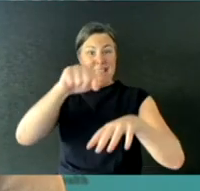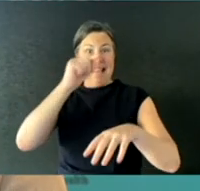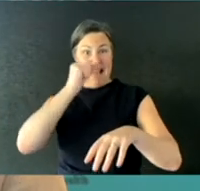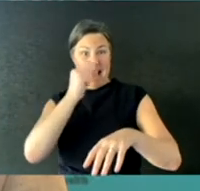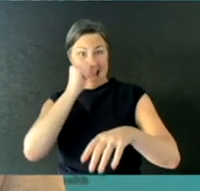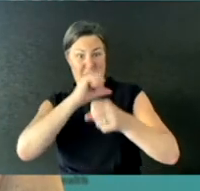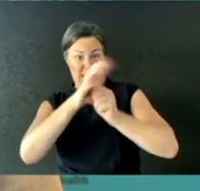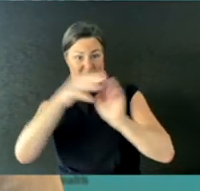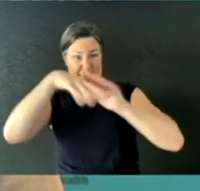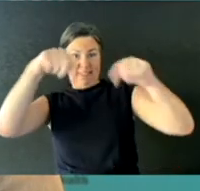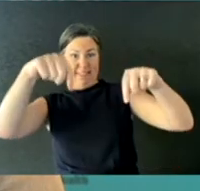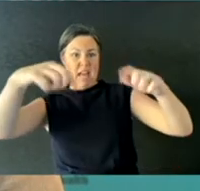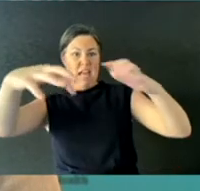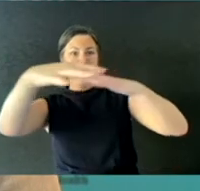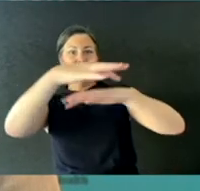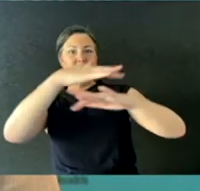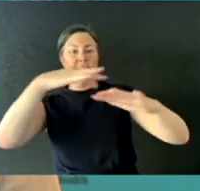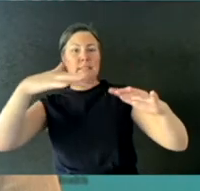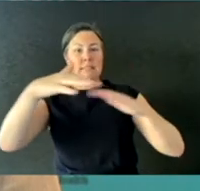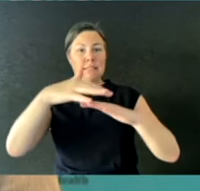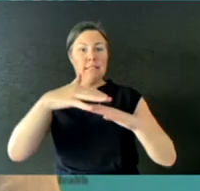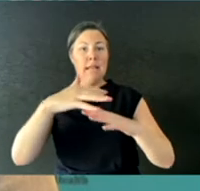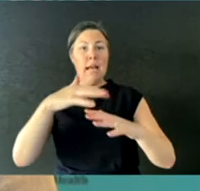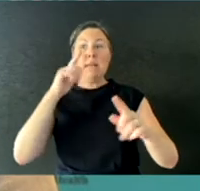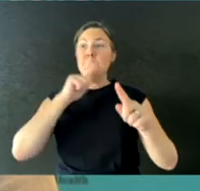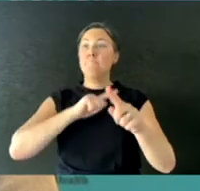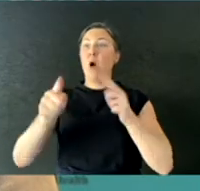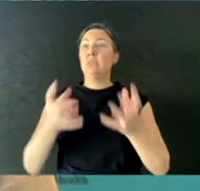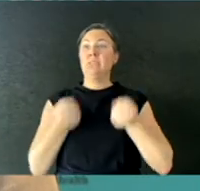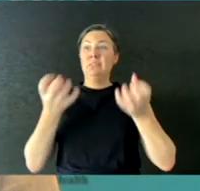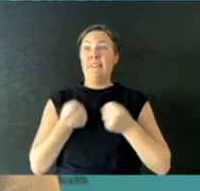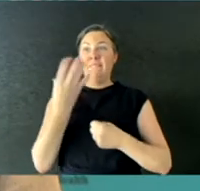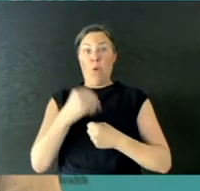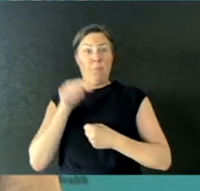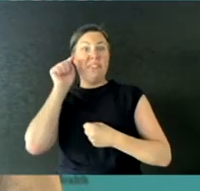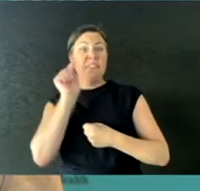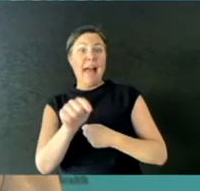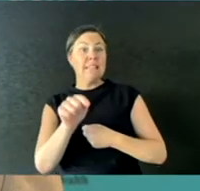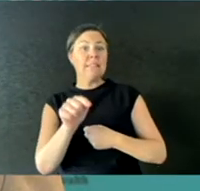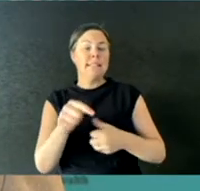Whether it is the main mode of transmission or not, is one of the issues that is currently